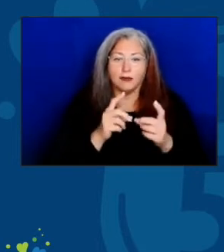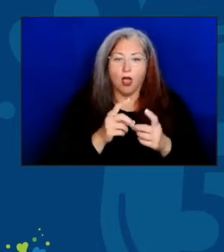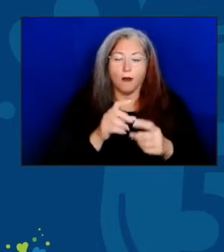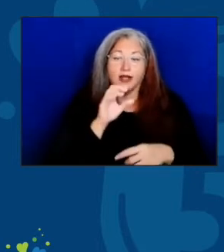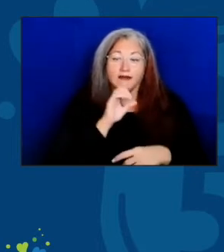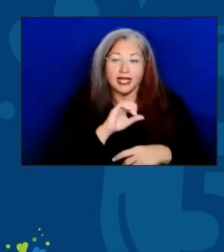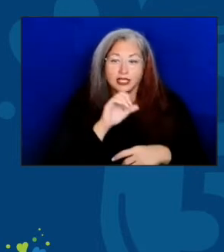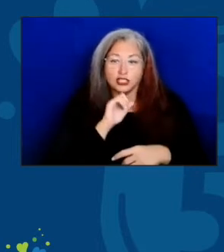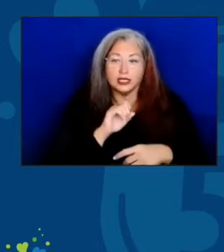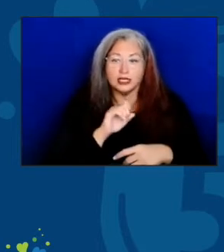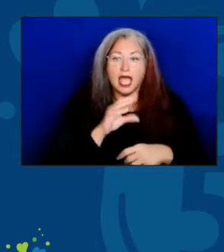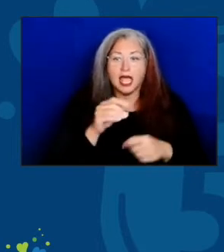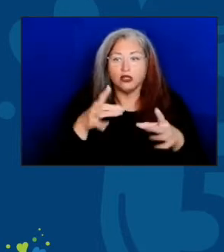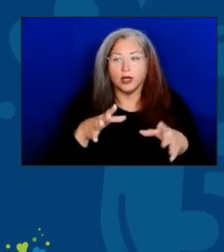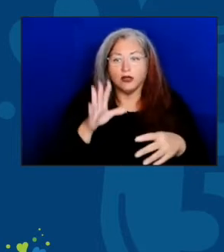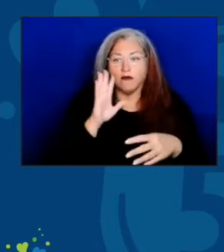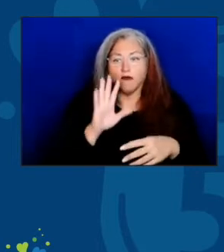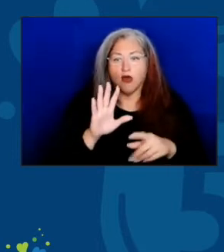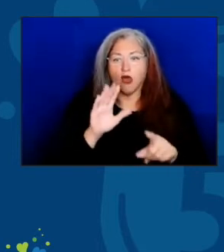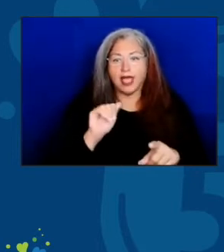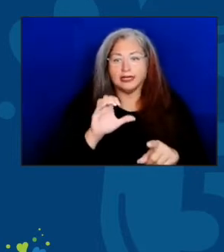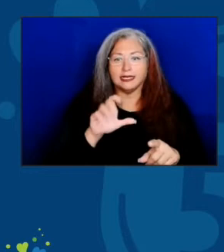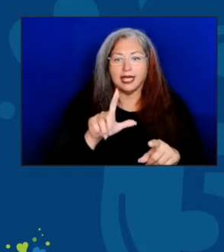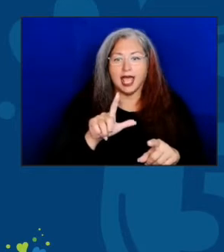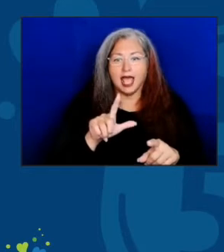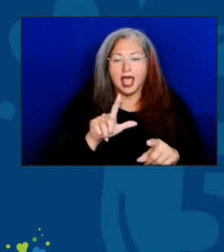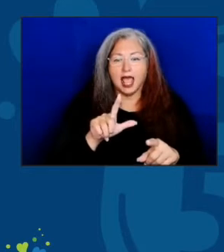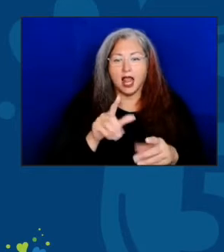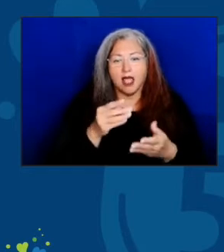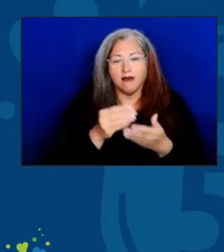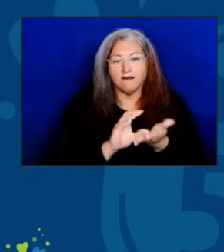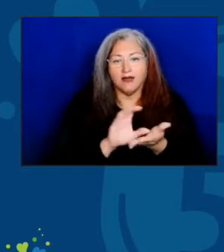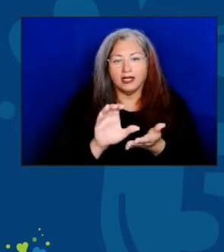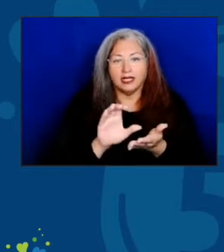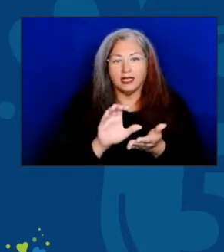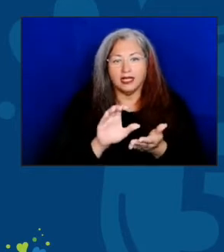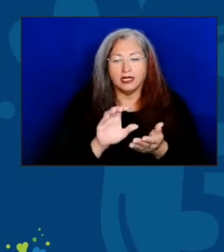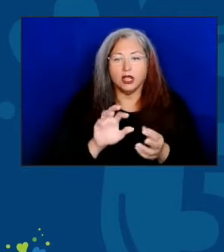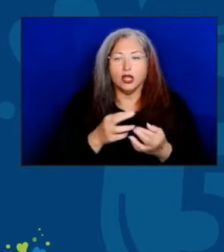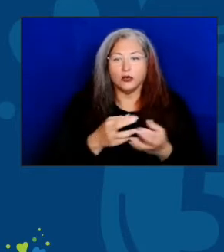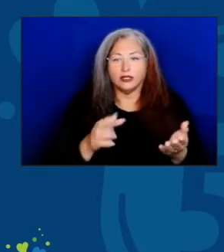and director of our ACL-funded Nutrition and Aging Resource Center. Alex?